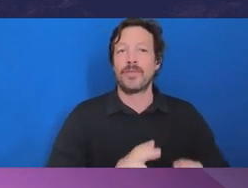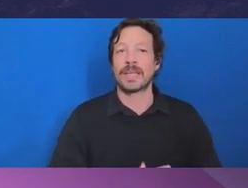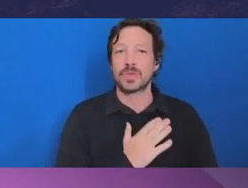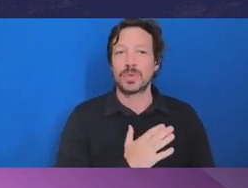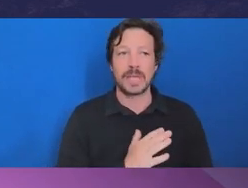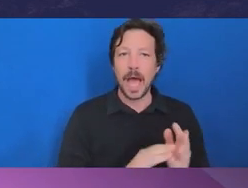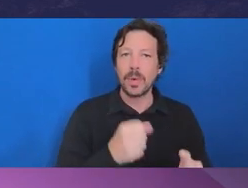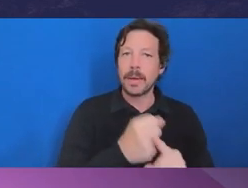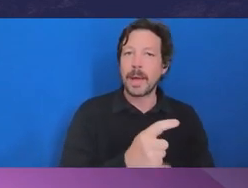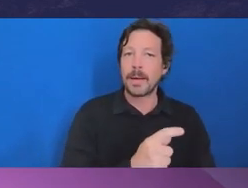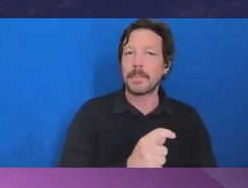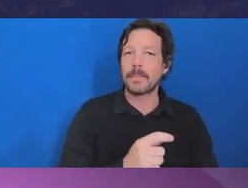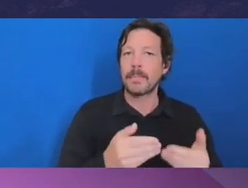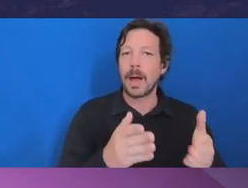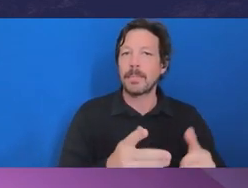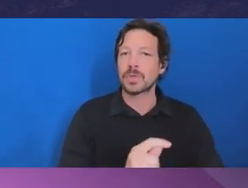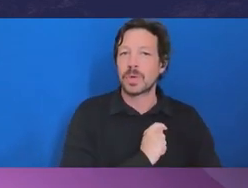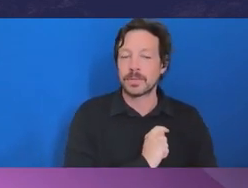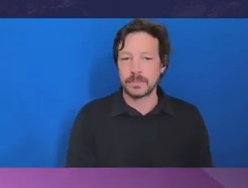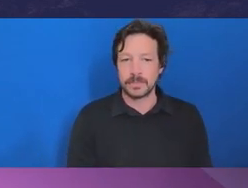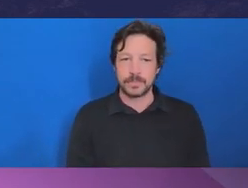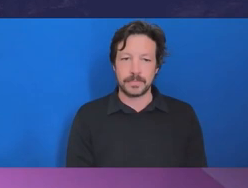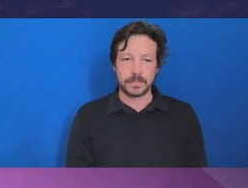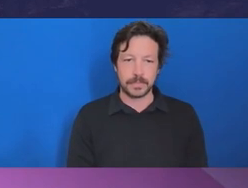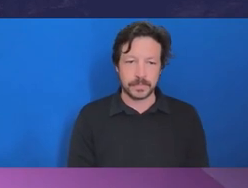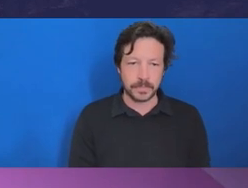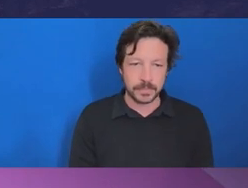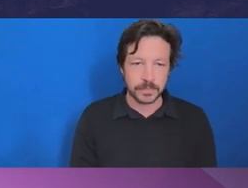the question of what we had in mind operation Meroo, which is the most recent